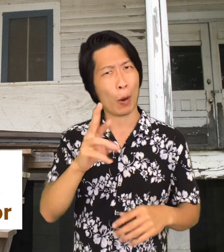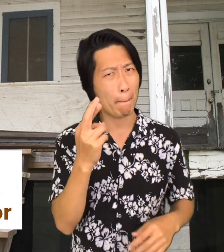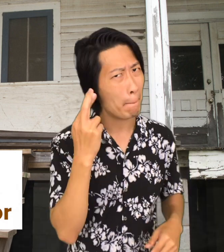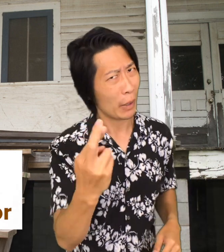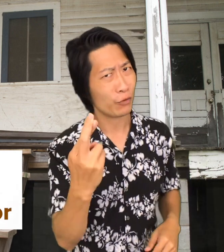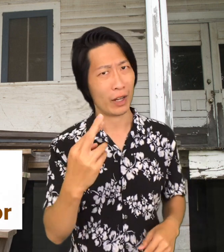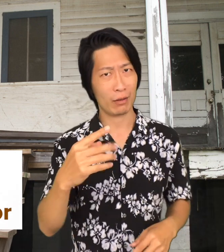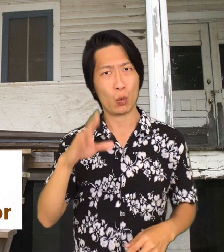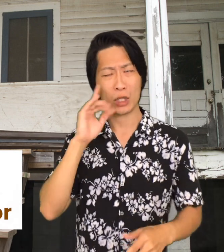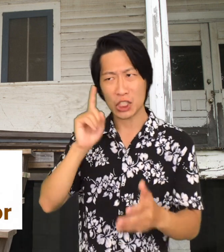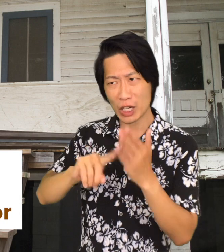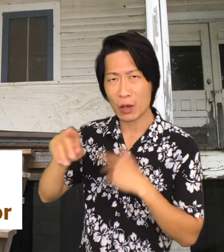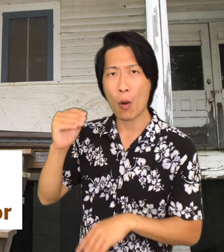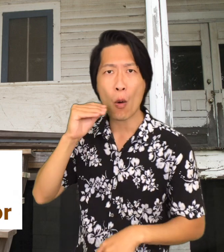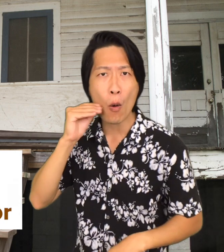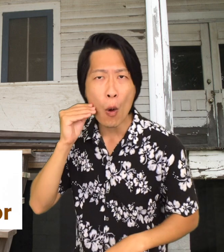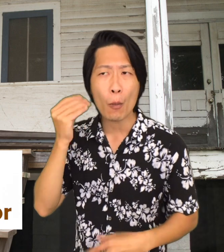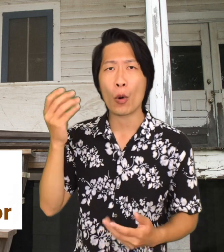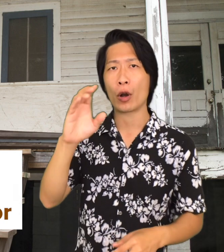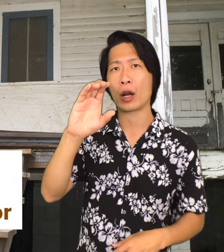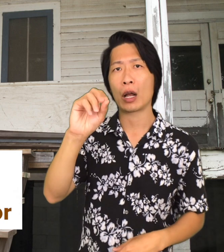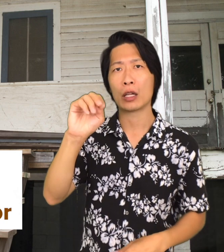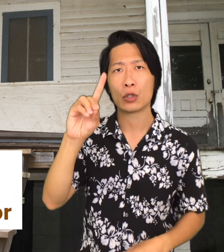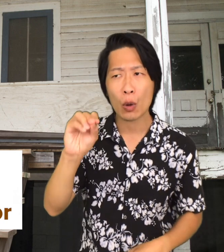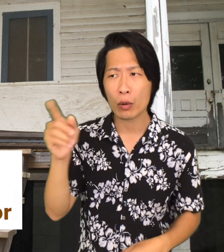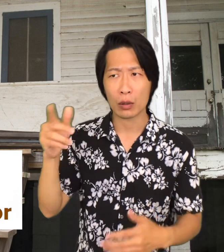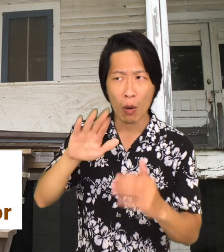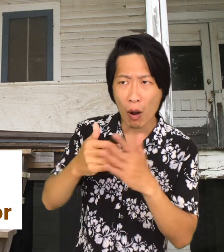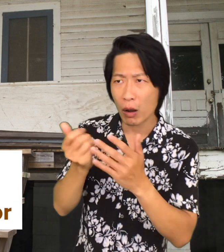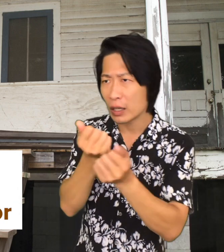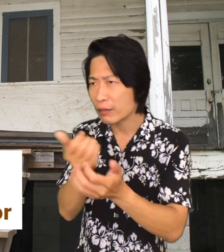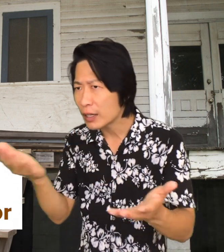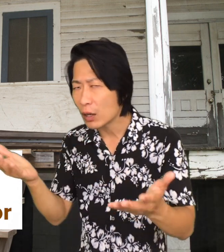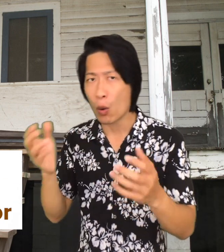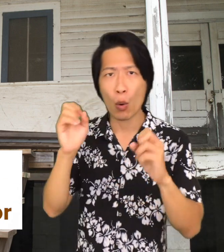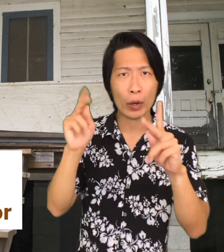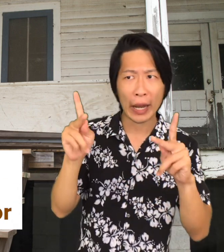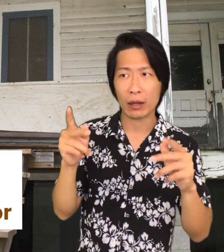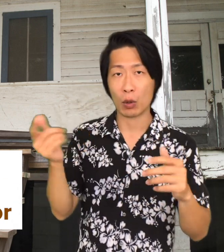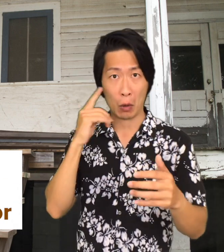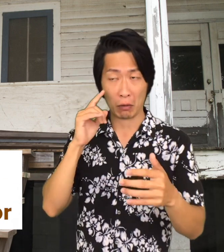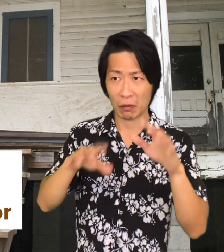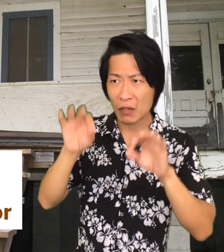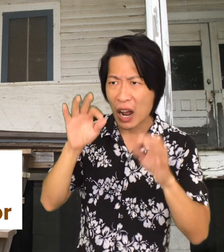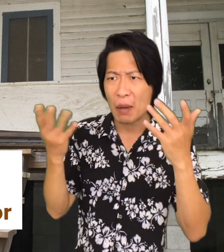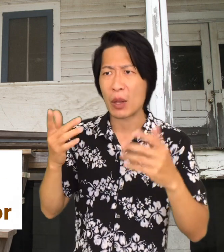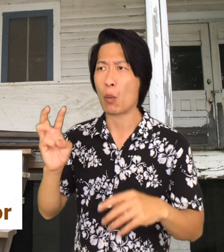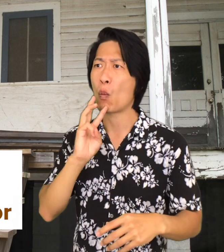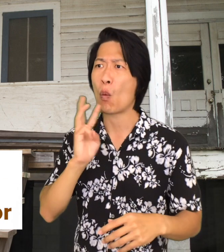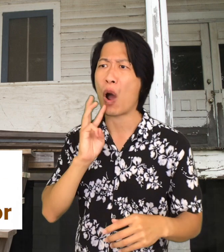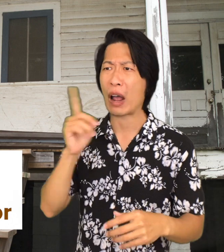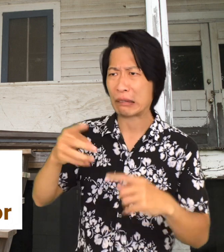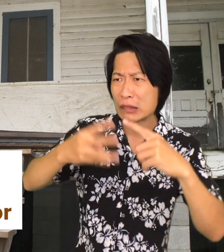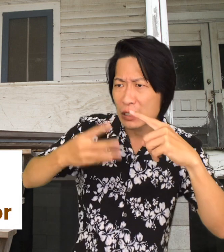They're going to make sure that everything in the house, in the home, in the condo is going to be okay. Or they'll show you